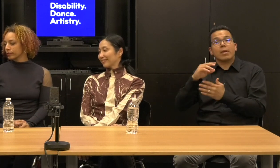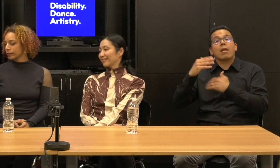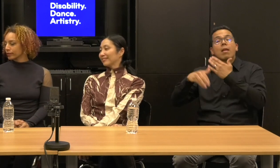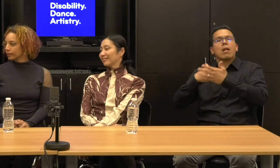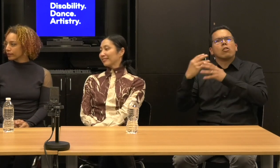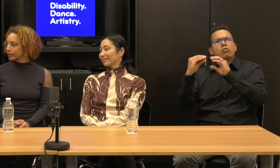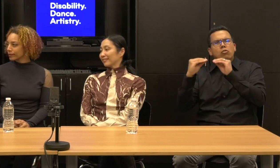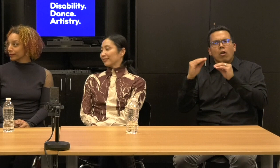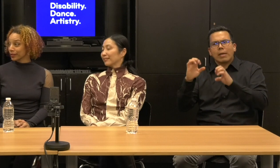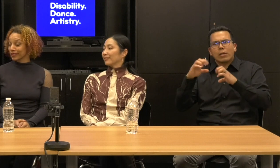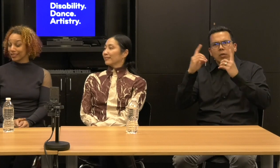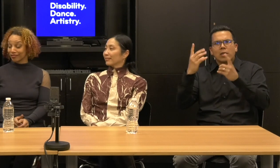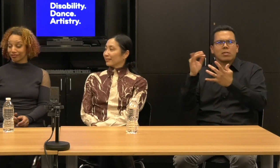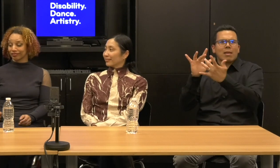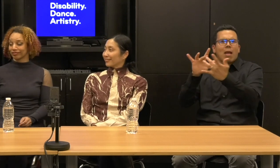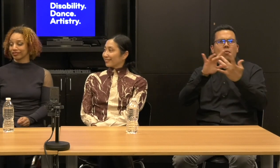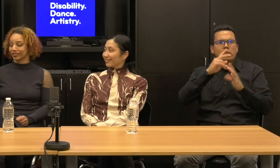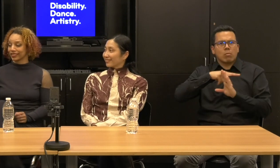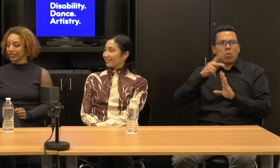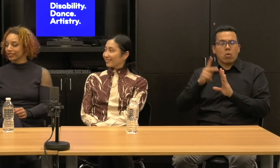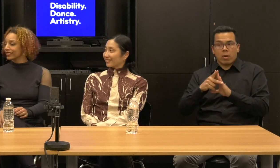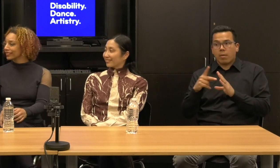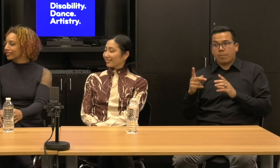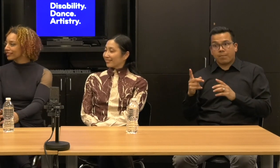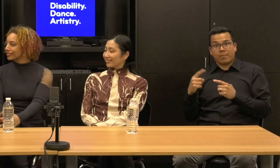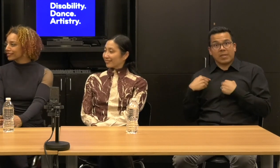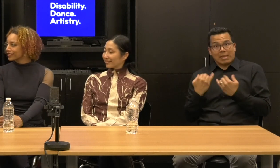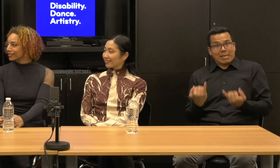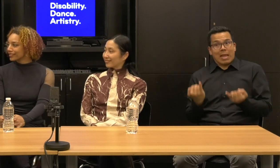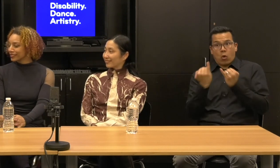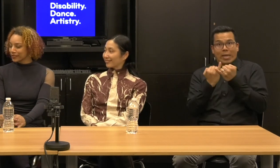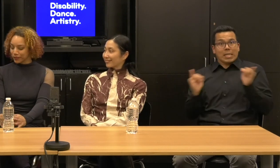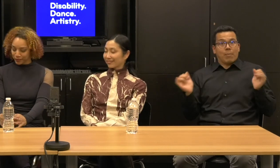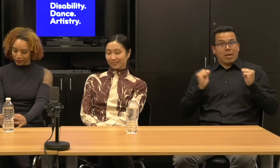and outreach programs since becoming an independent artist.